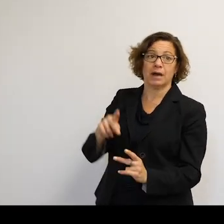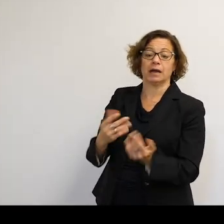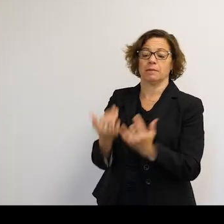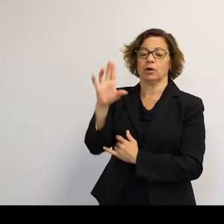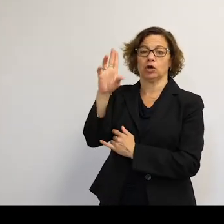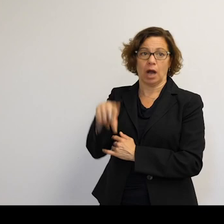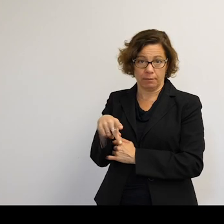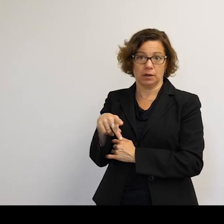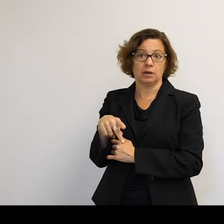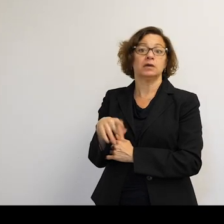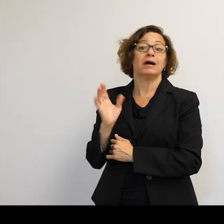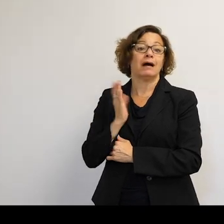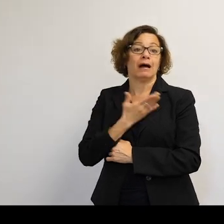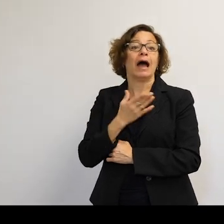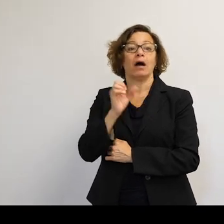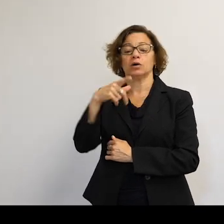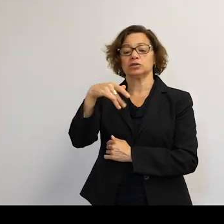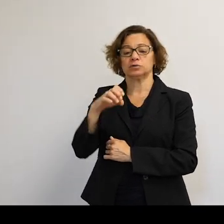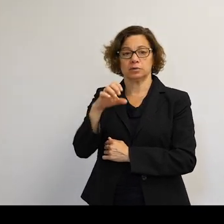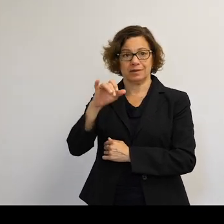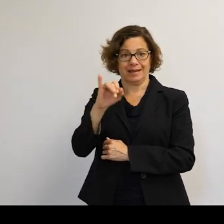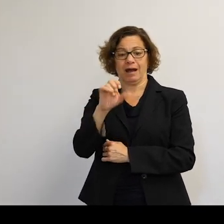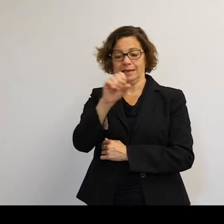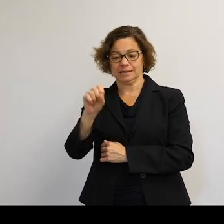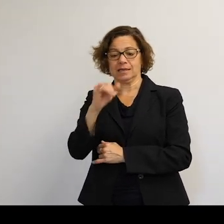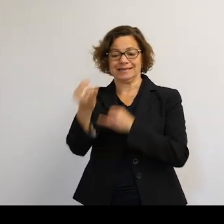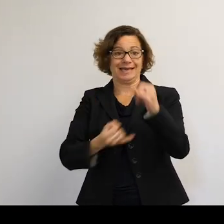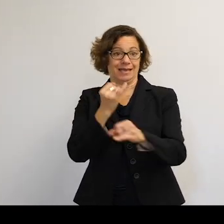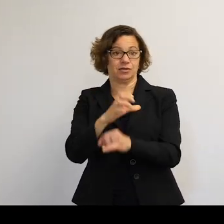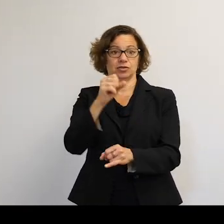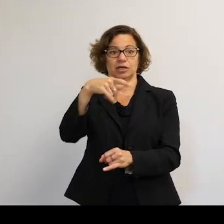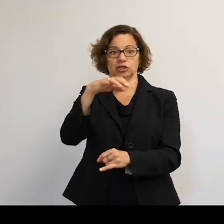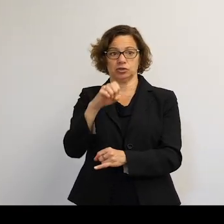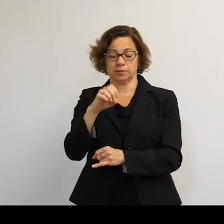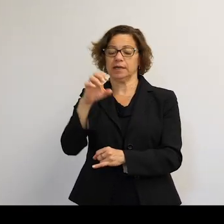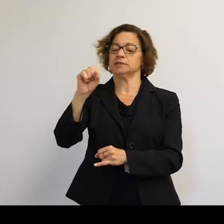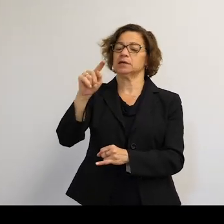in order to stop it burning up in the atmosphere, because they're so close. International Space Station about an altitude